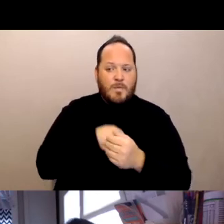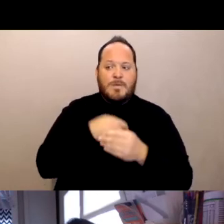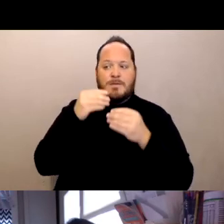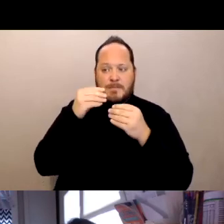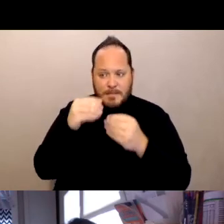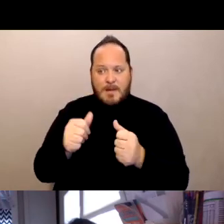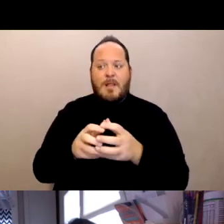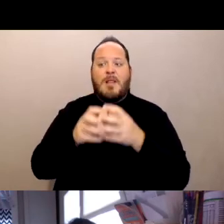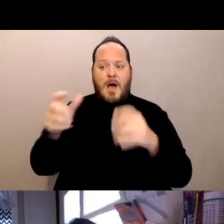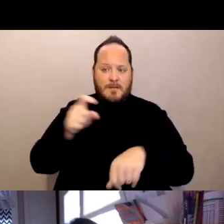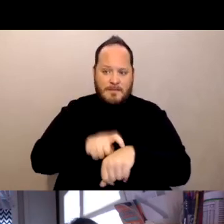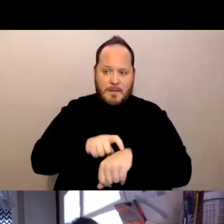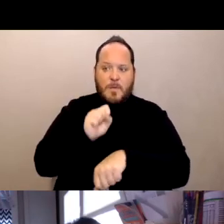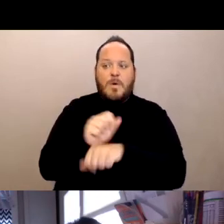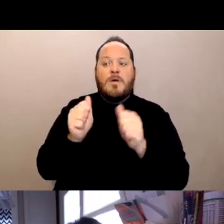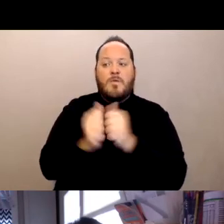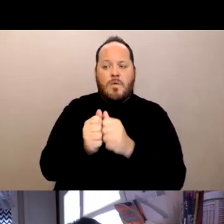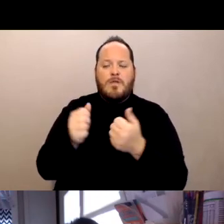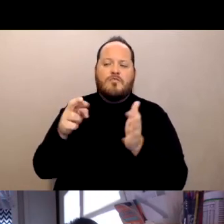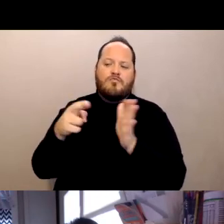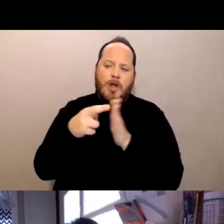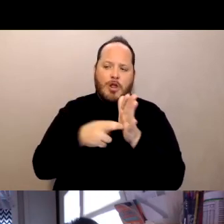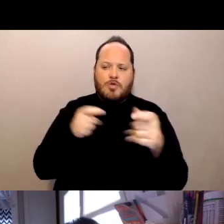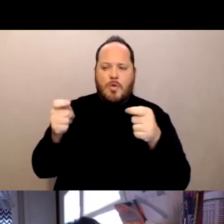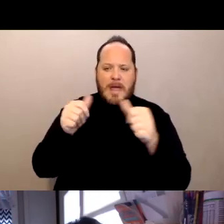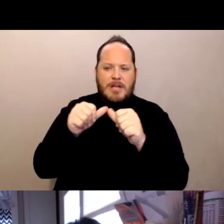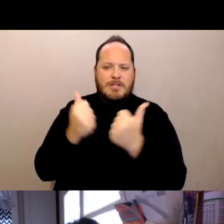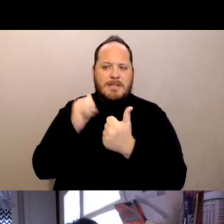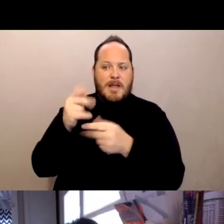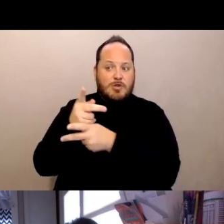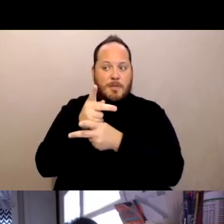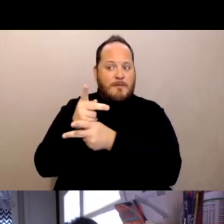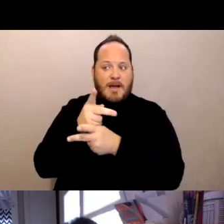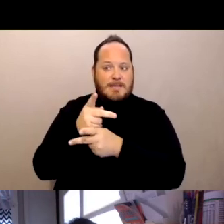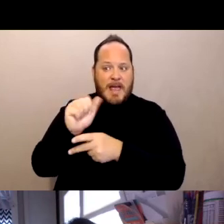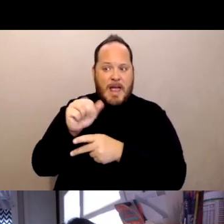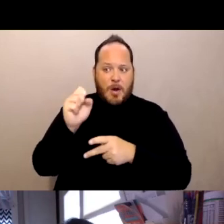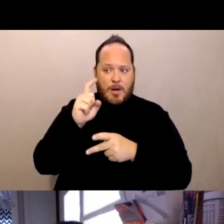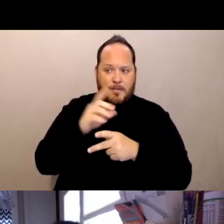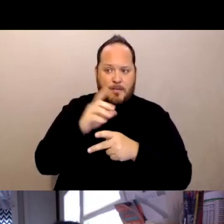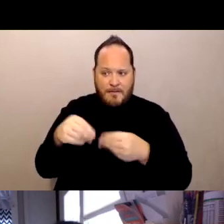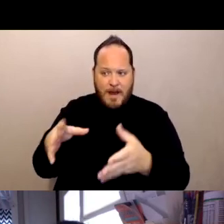And we also write and support and sometimes oppose legislation in the Capitol. For example, this year,